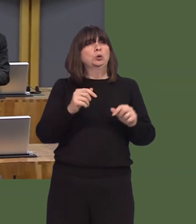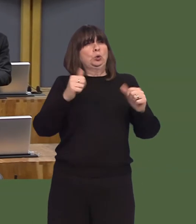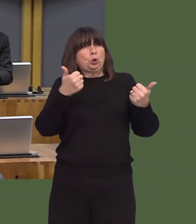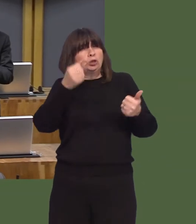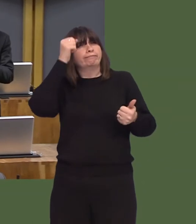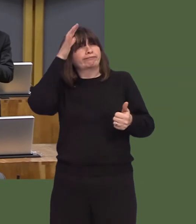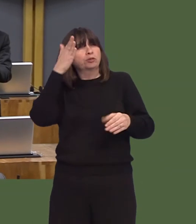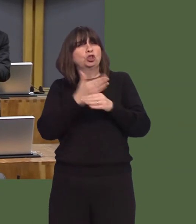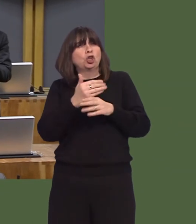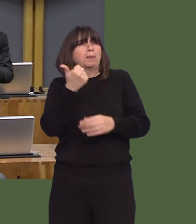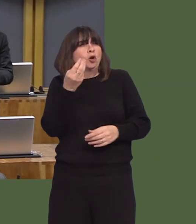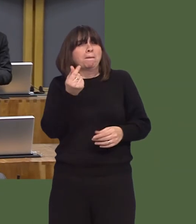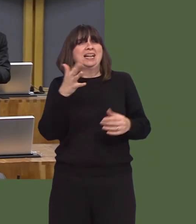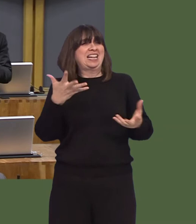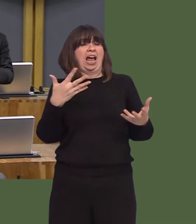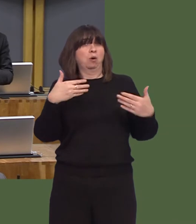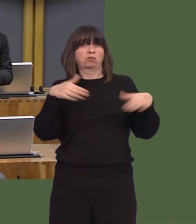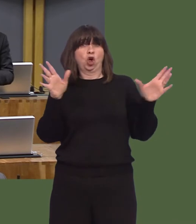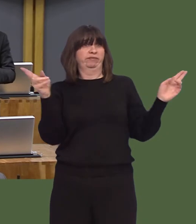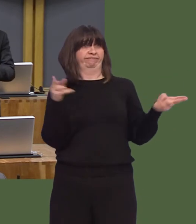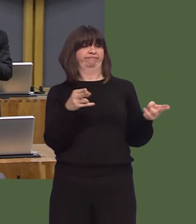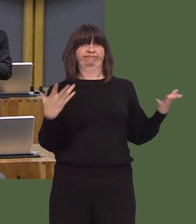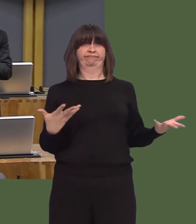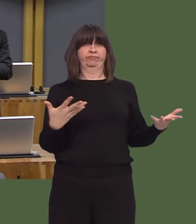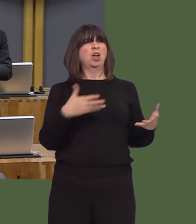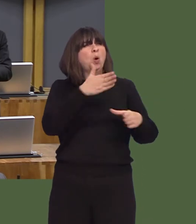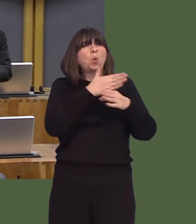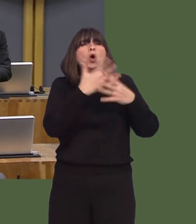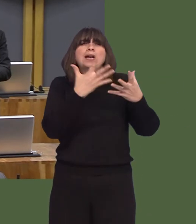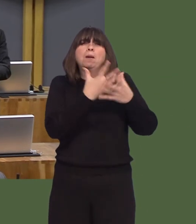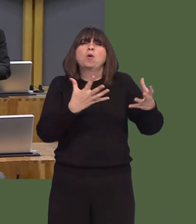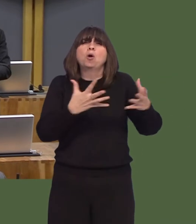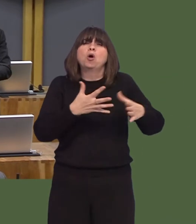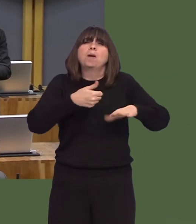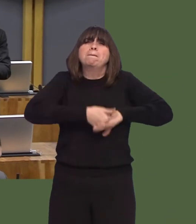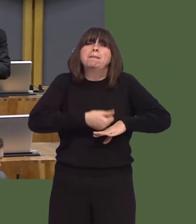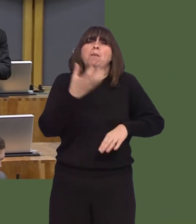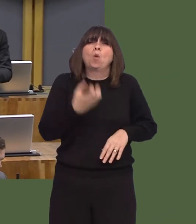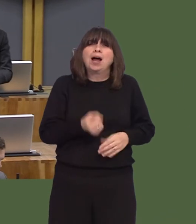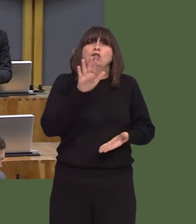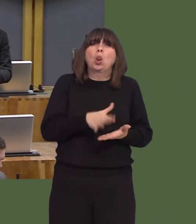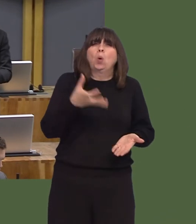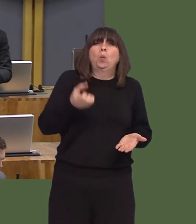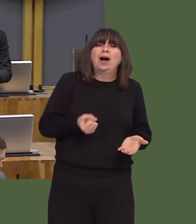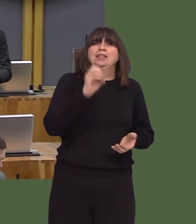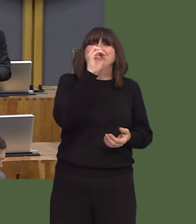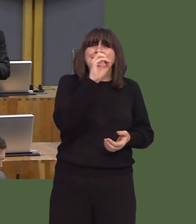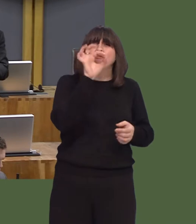As we see, in industries and businesses coming in, they tend to be more the minimum wage and zero-hour contracts.